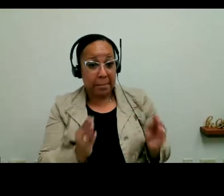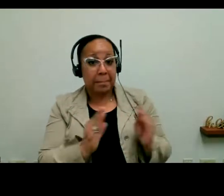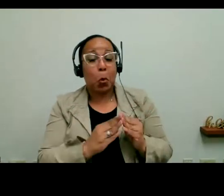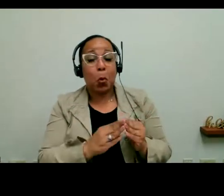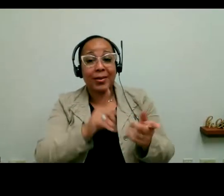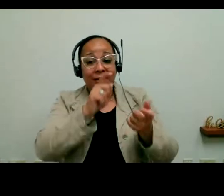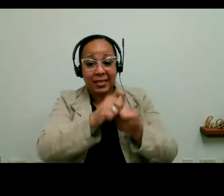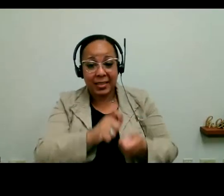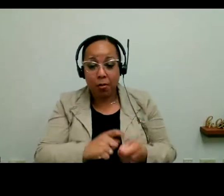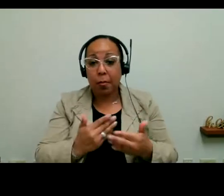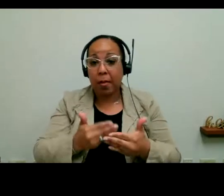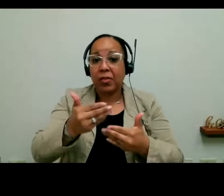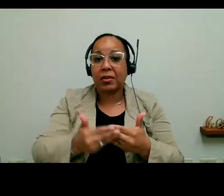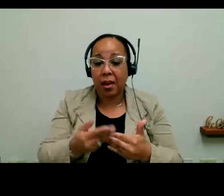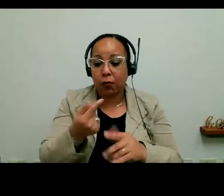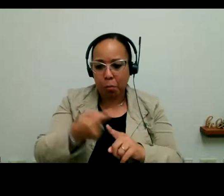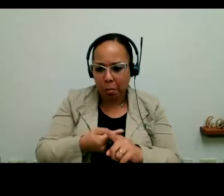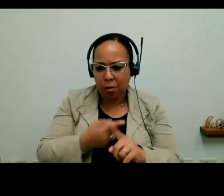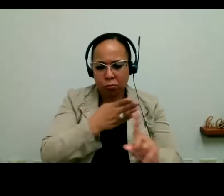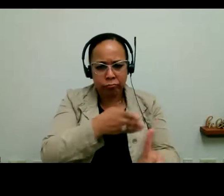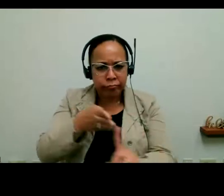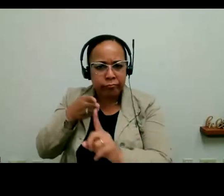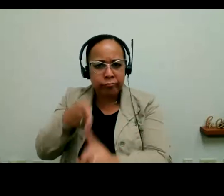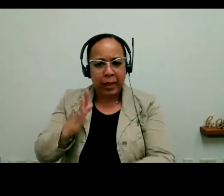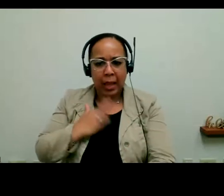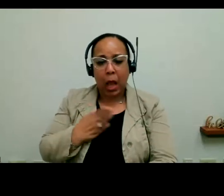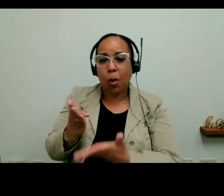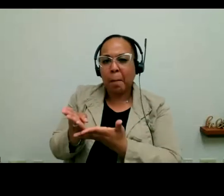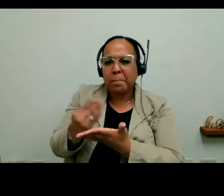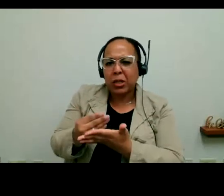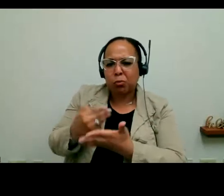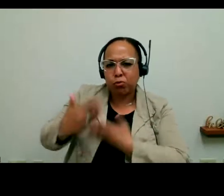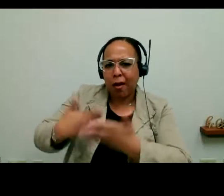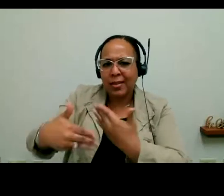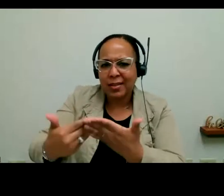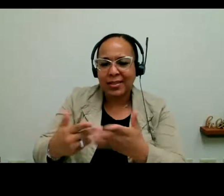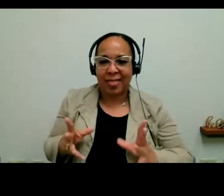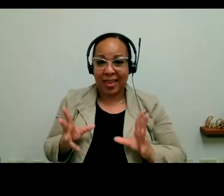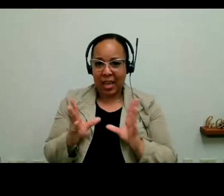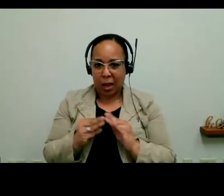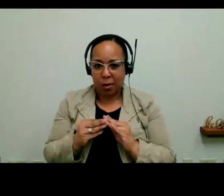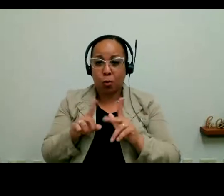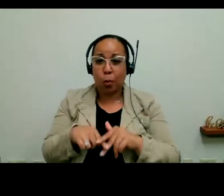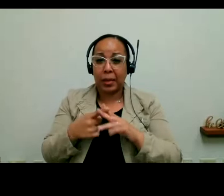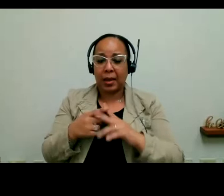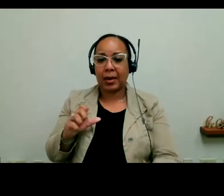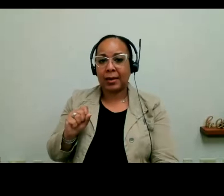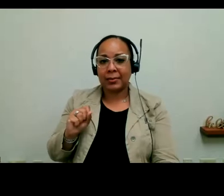our budget process. And budget hearings will be beginning in